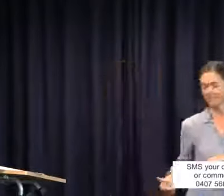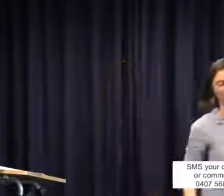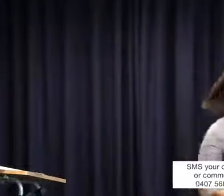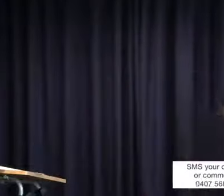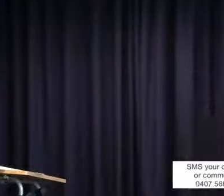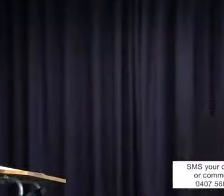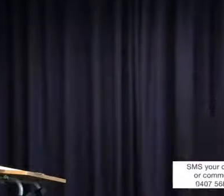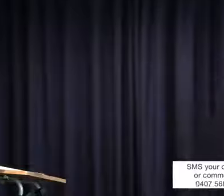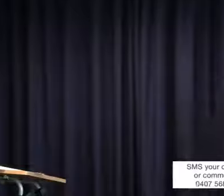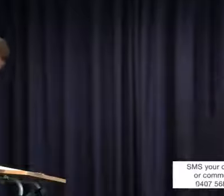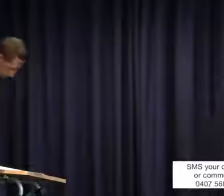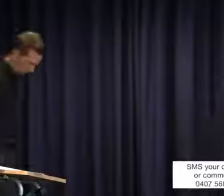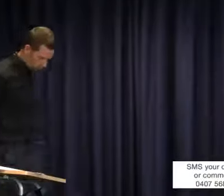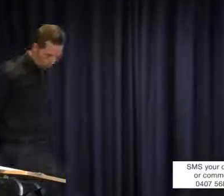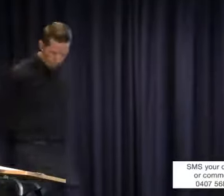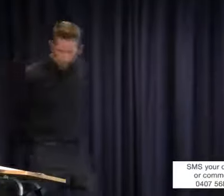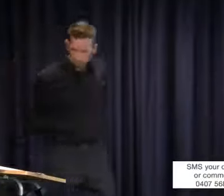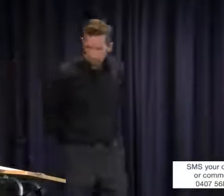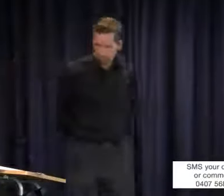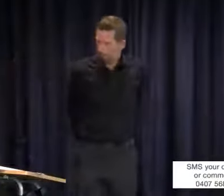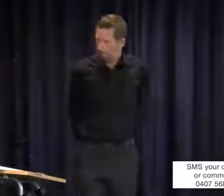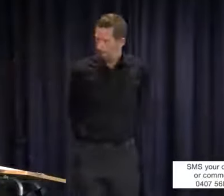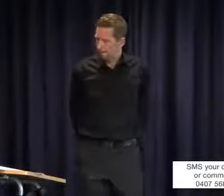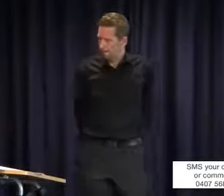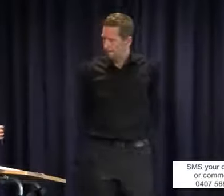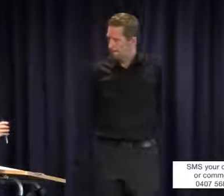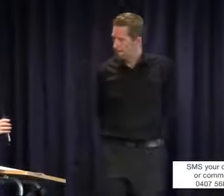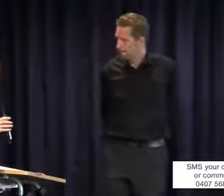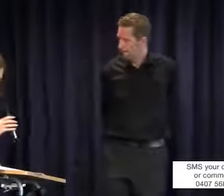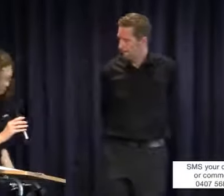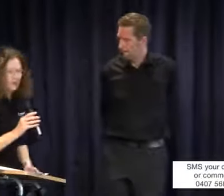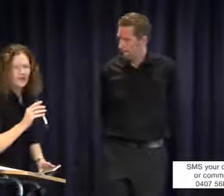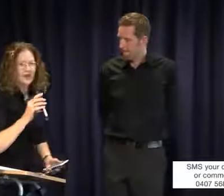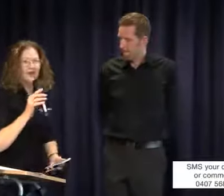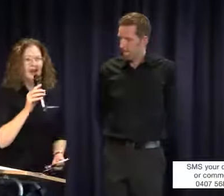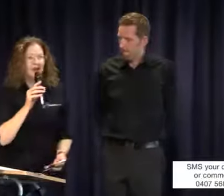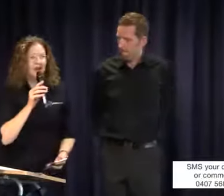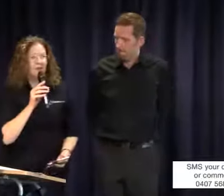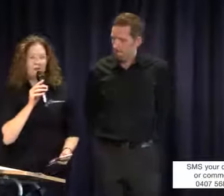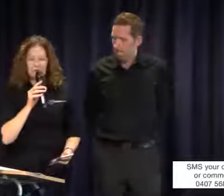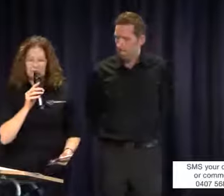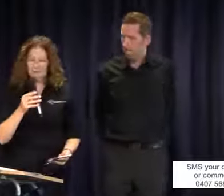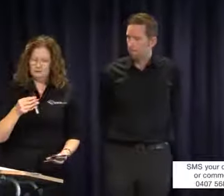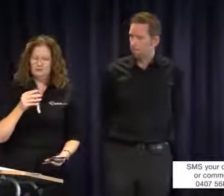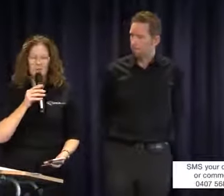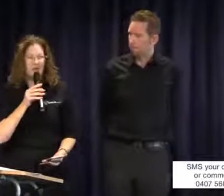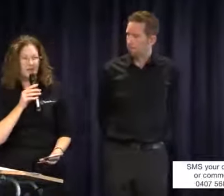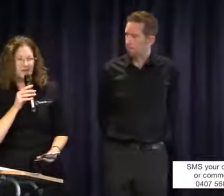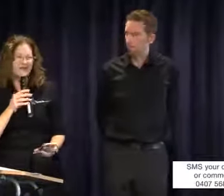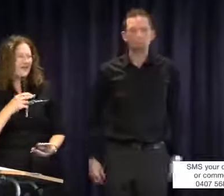your response on that.